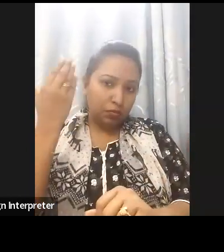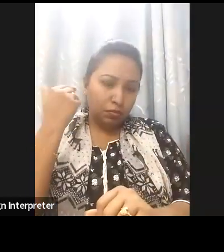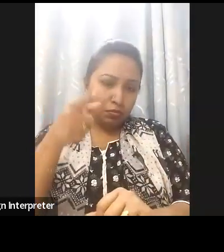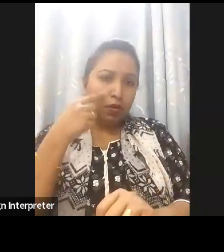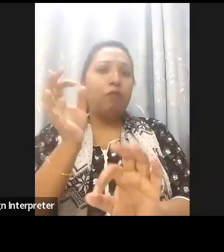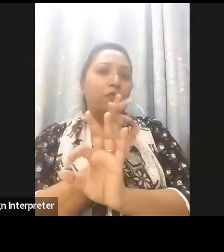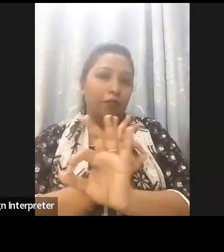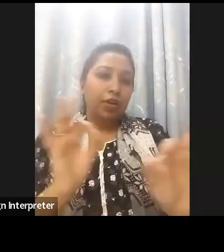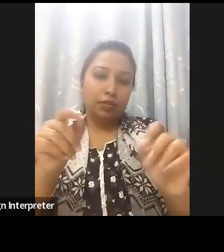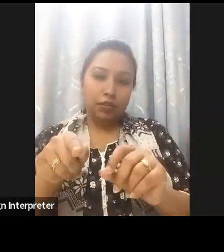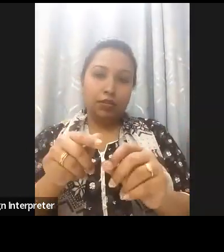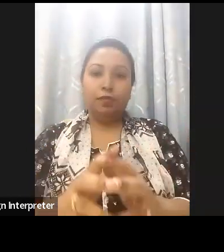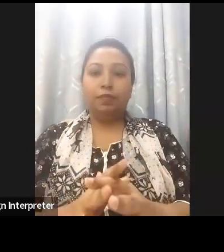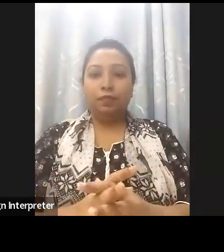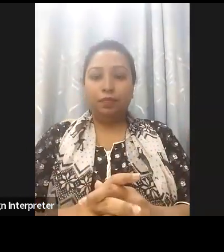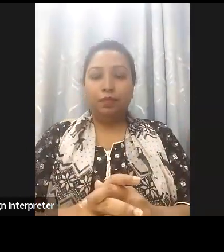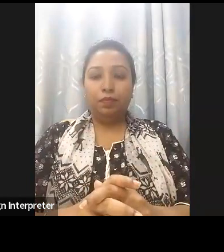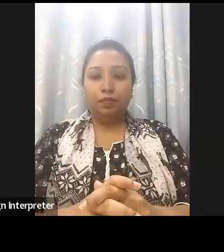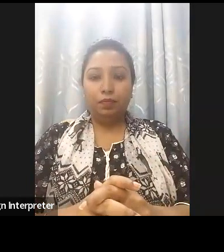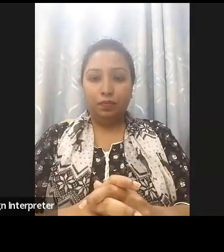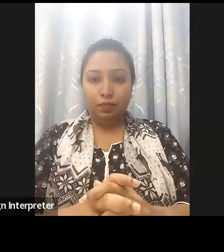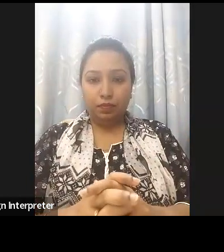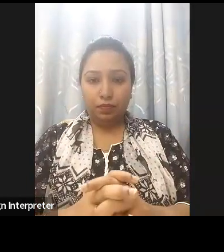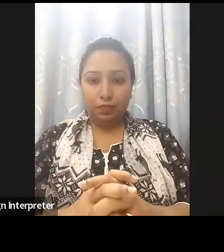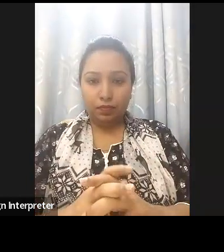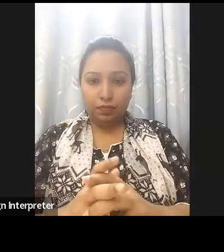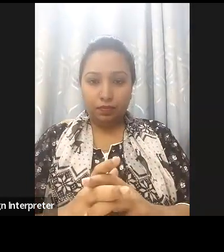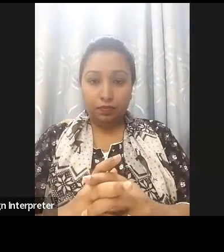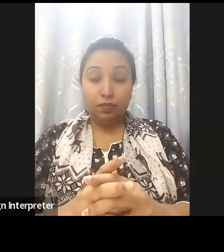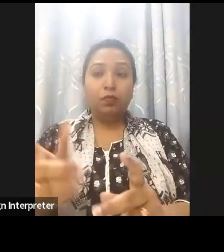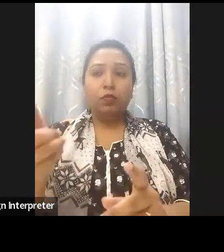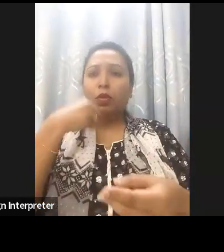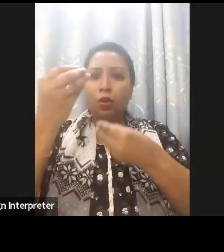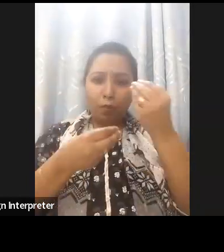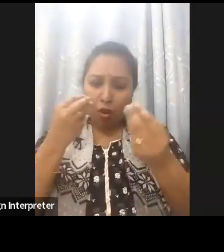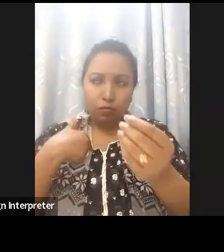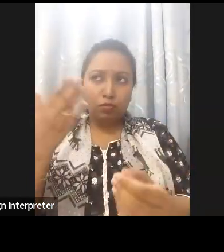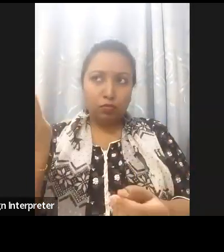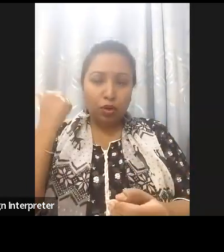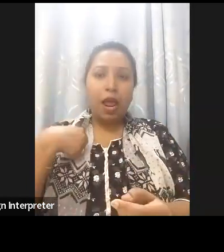in the region so we can really scale all the good works that that you are doing.